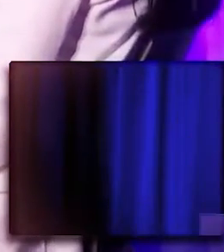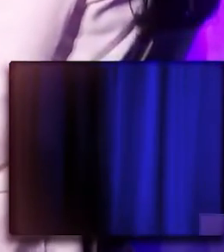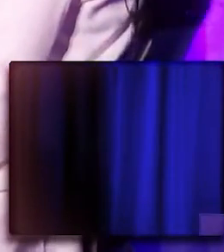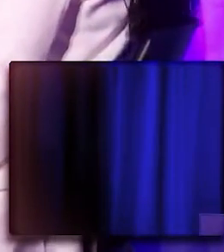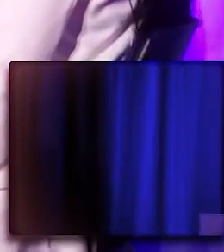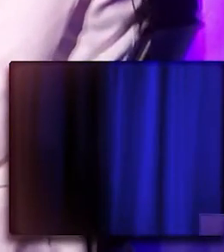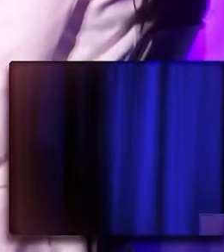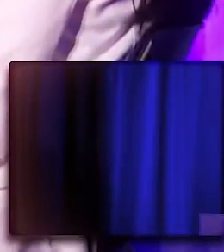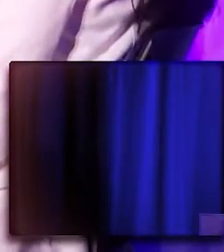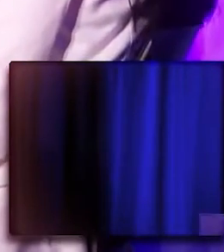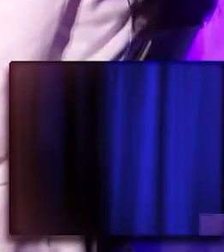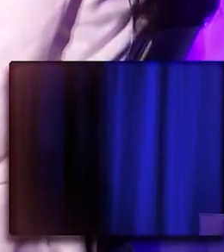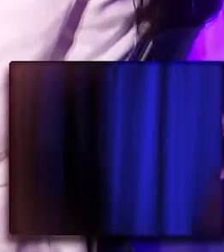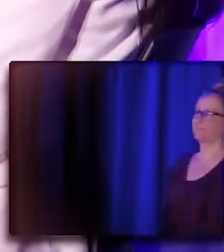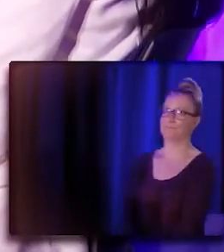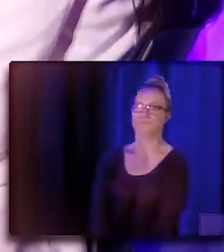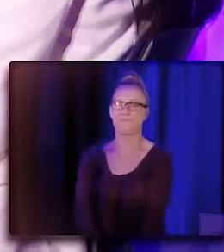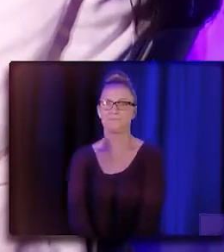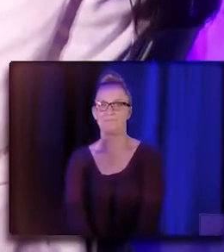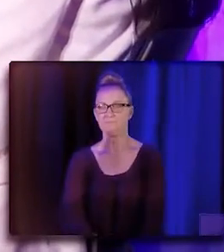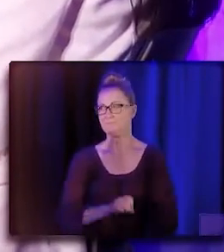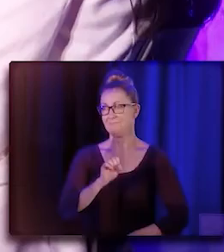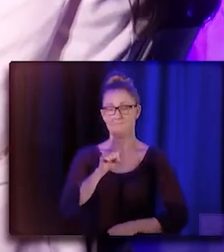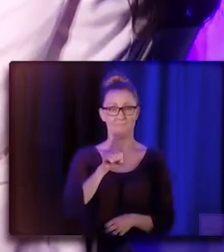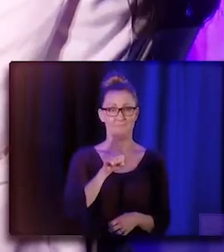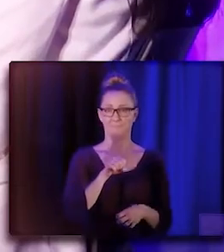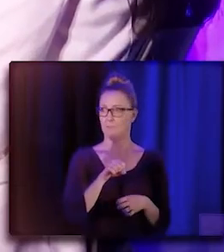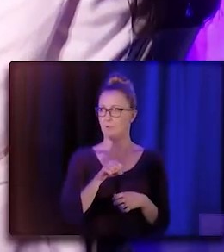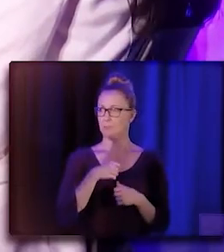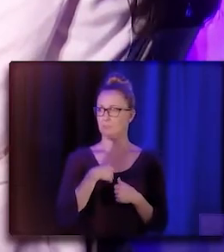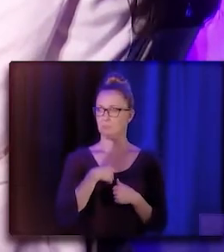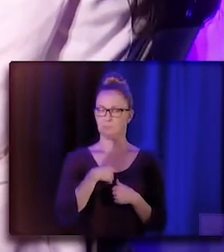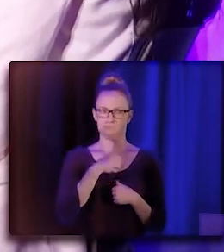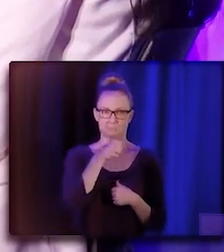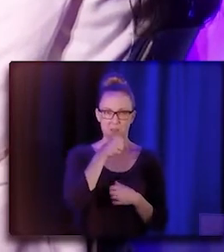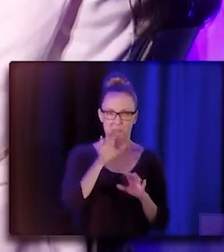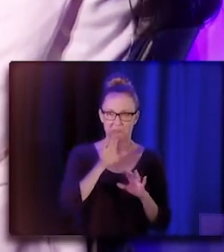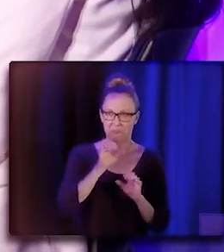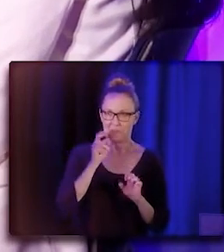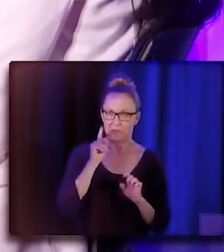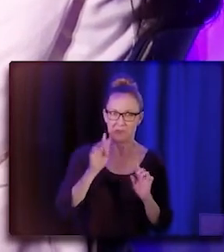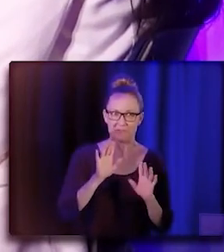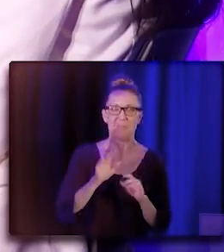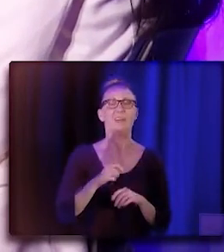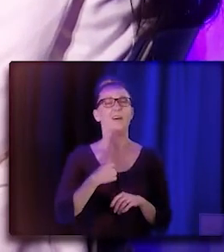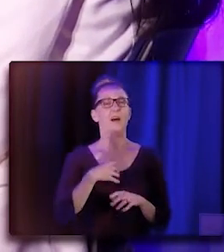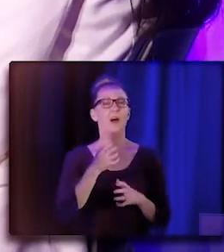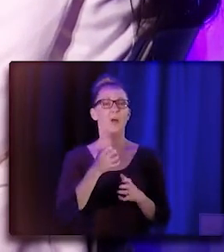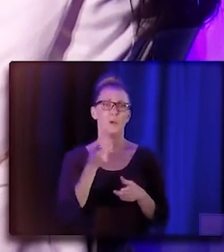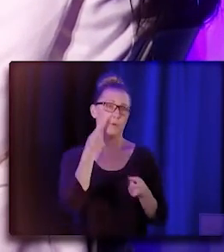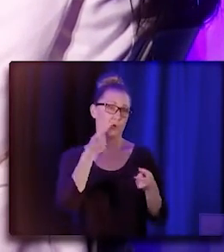Thank you, yeah, I definitely want to echo, hello. Definitely want to echo all this, you know,